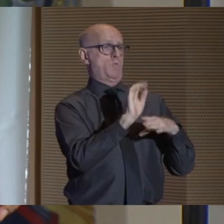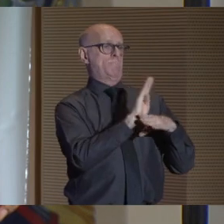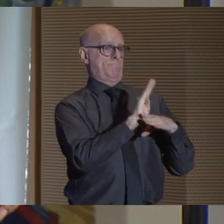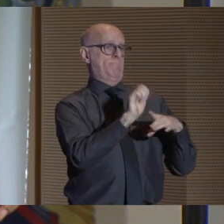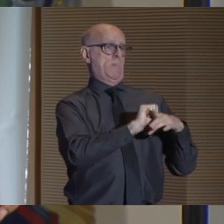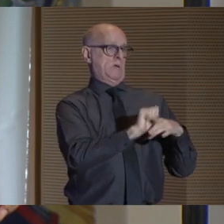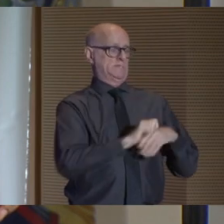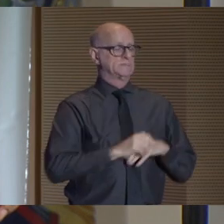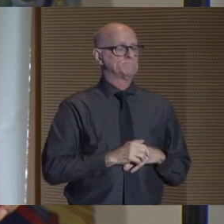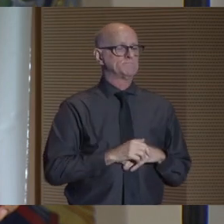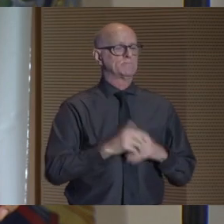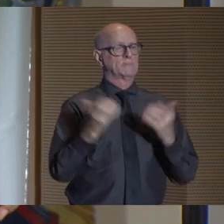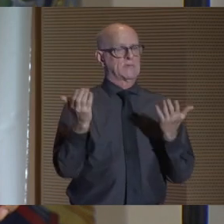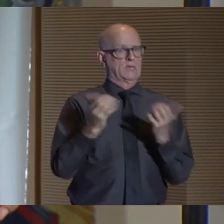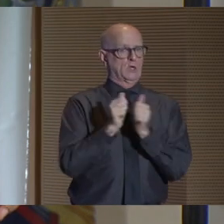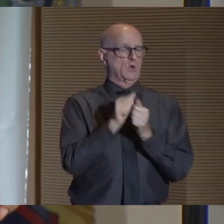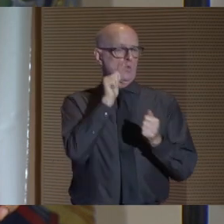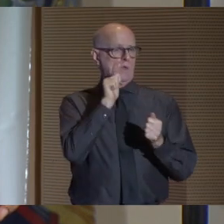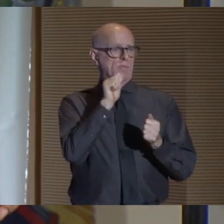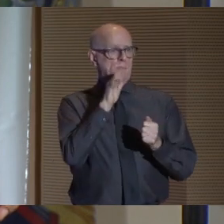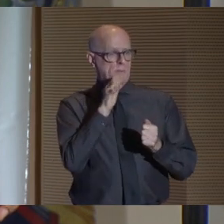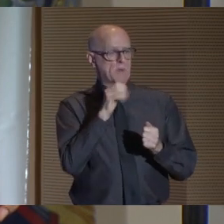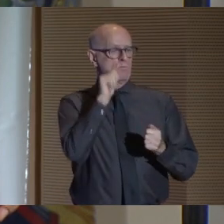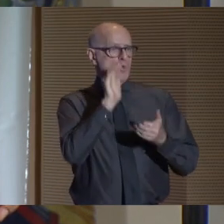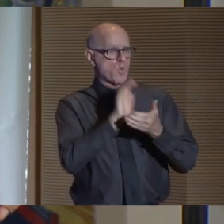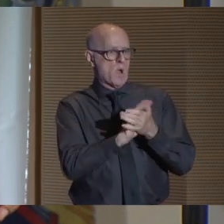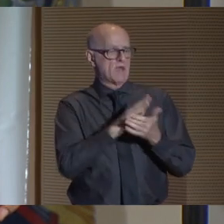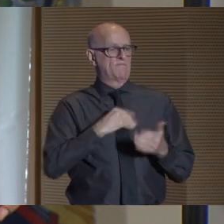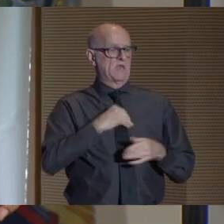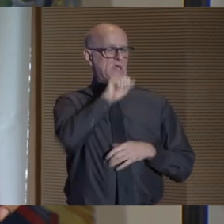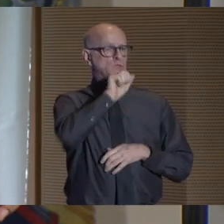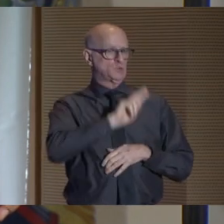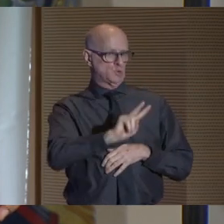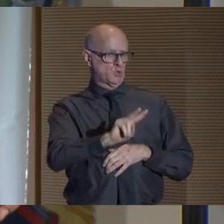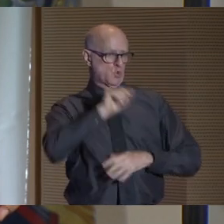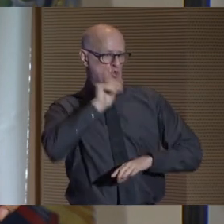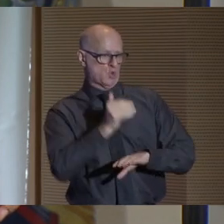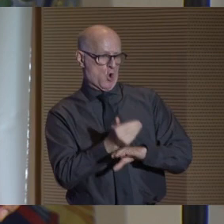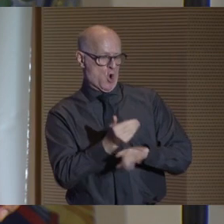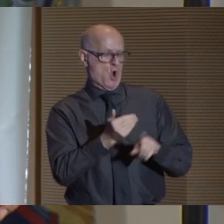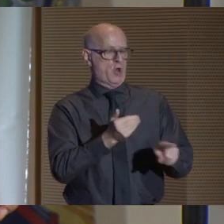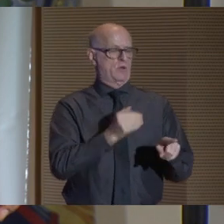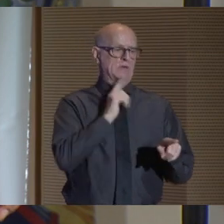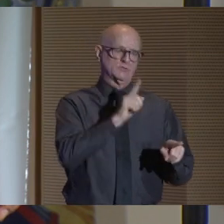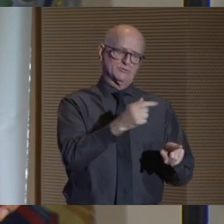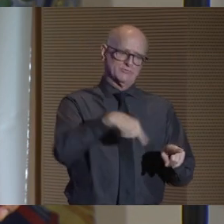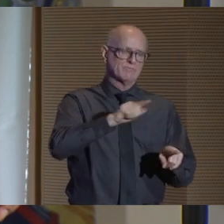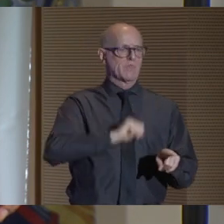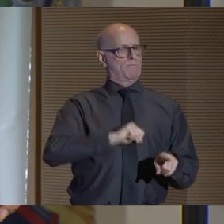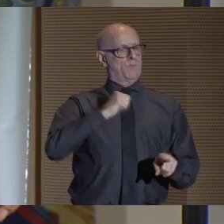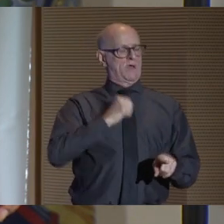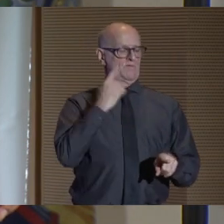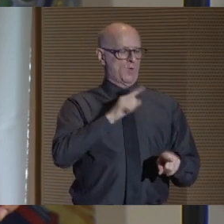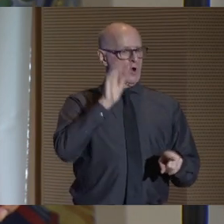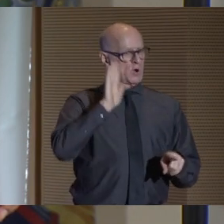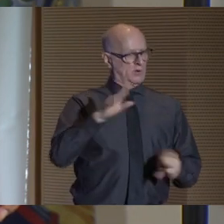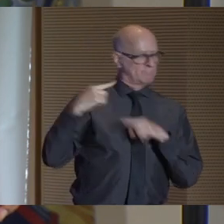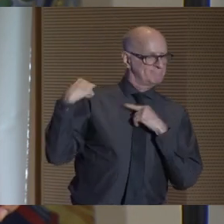She's here today with her mom, her wife, and her two-year-old daughter, all of whom I'm sure are proud of her for her journey thus far